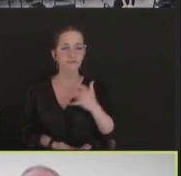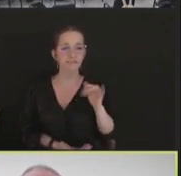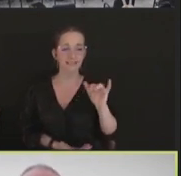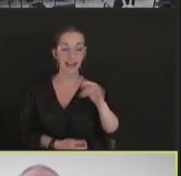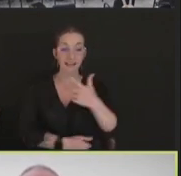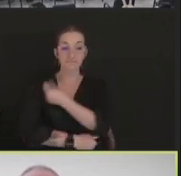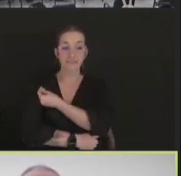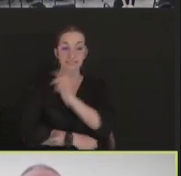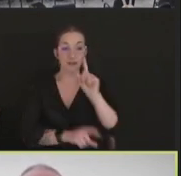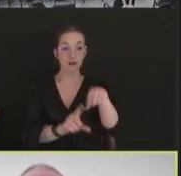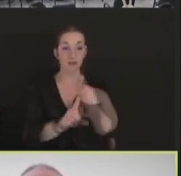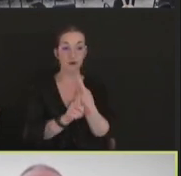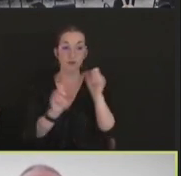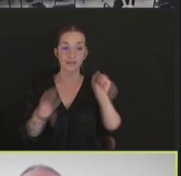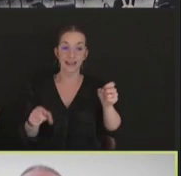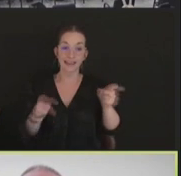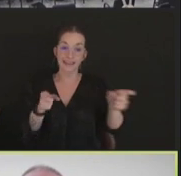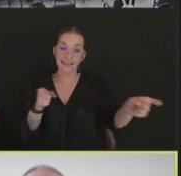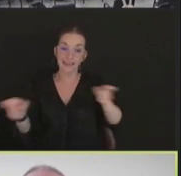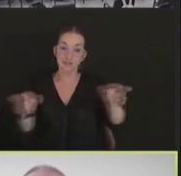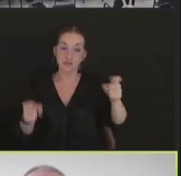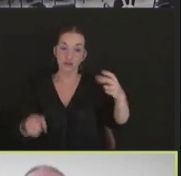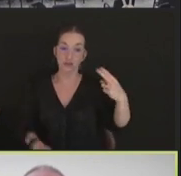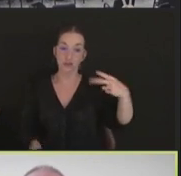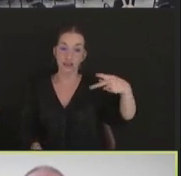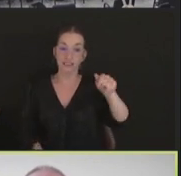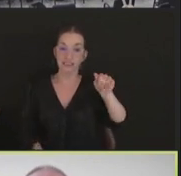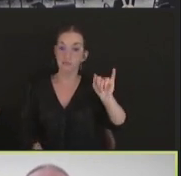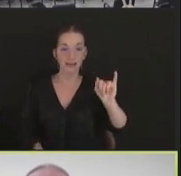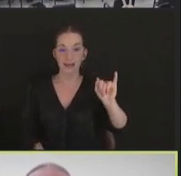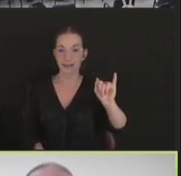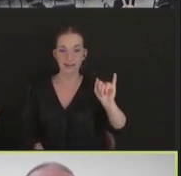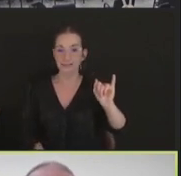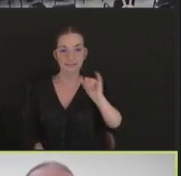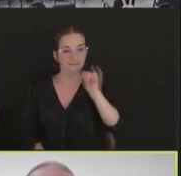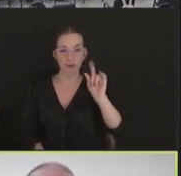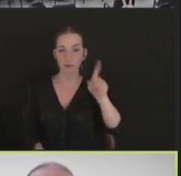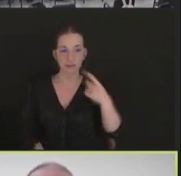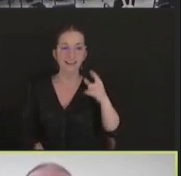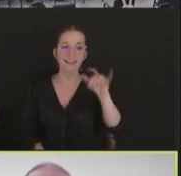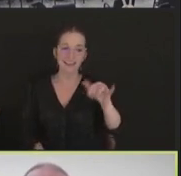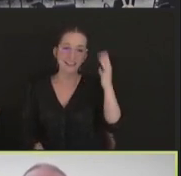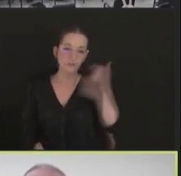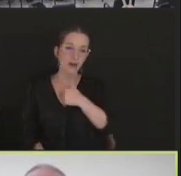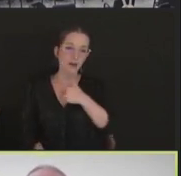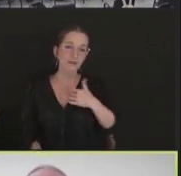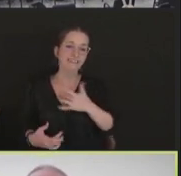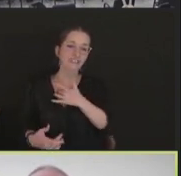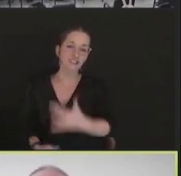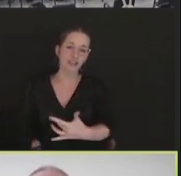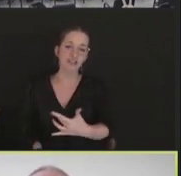a highly pathogenic avian influenza alone. So that's why we generally do not use that as a